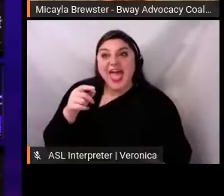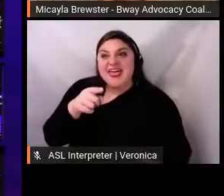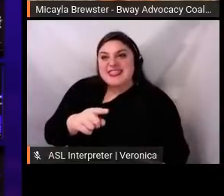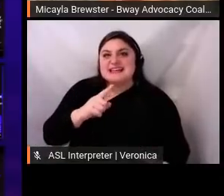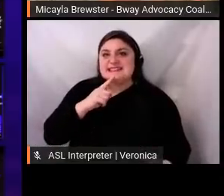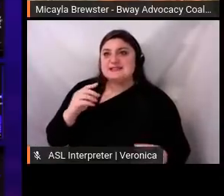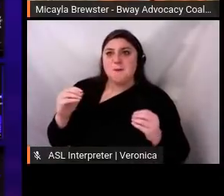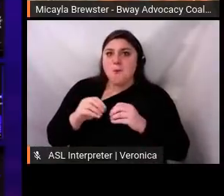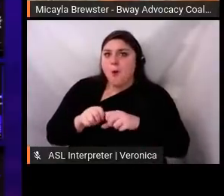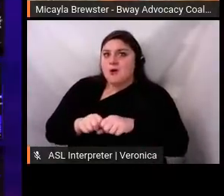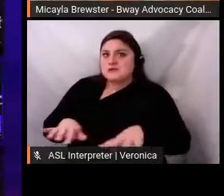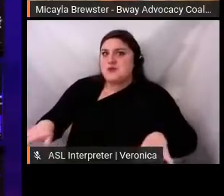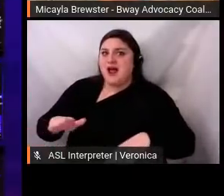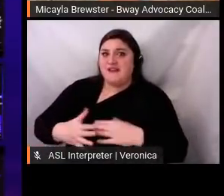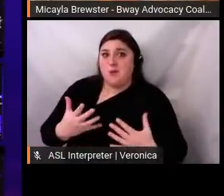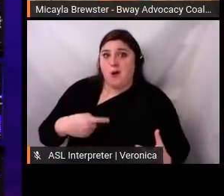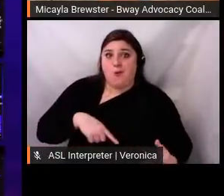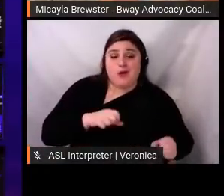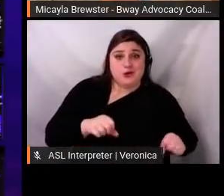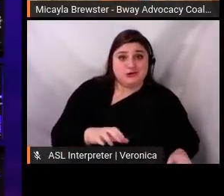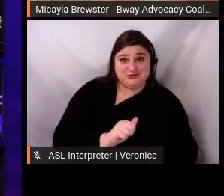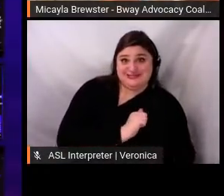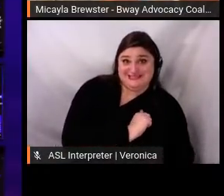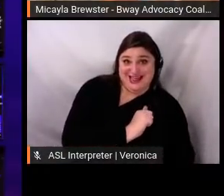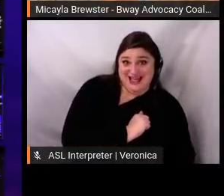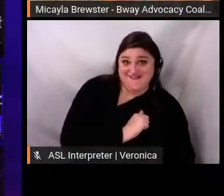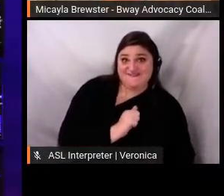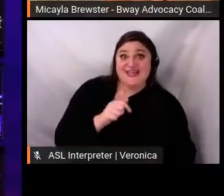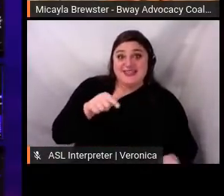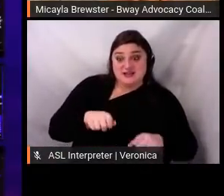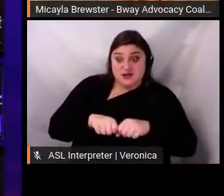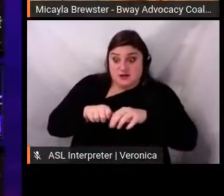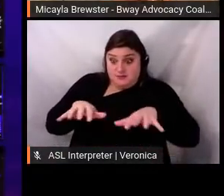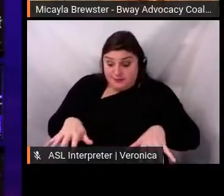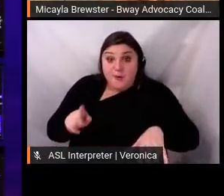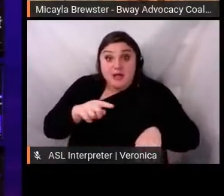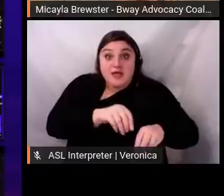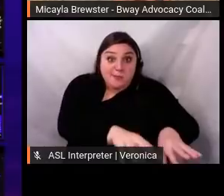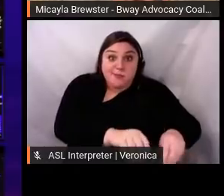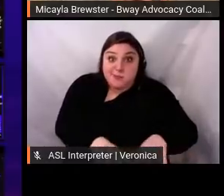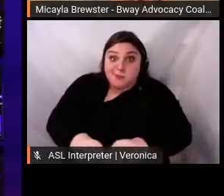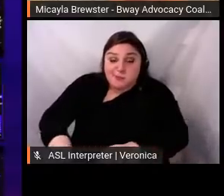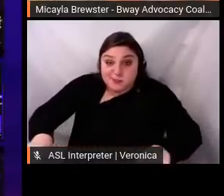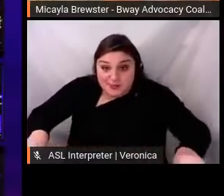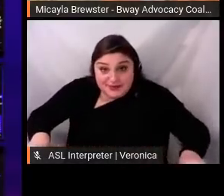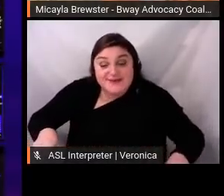But we also had 574 extremely personal reflections about what resonated